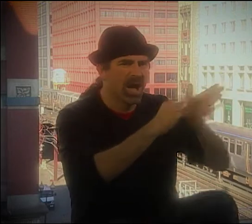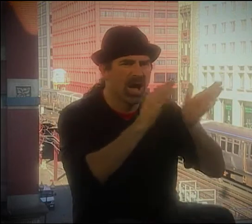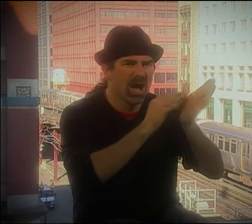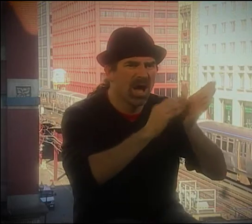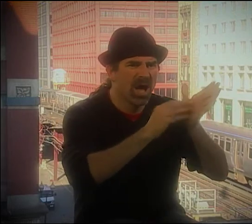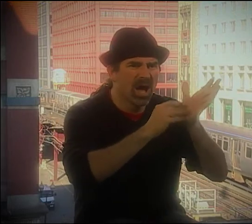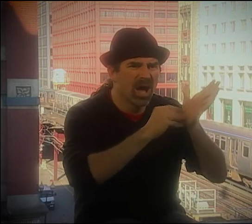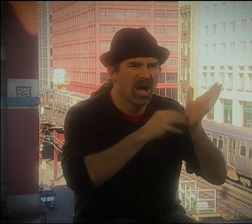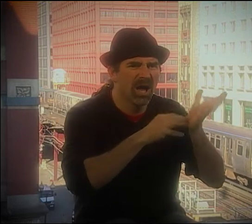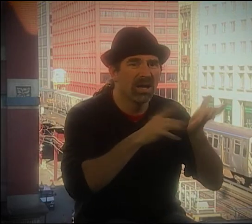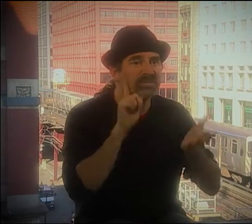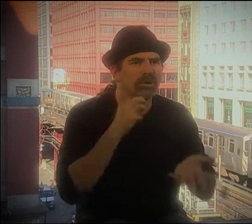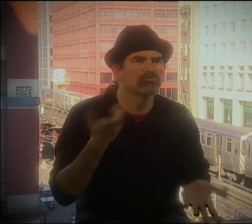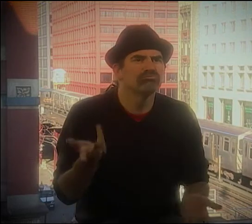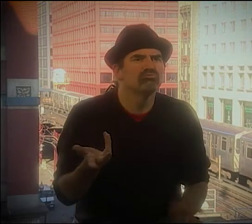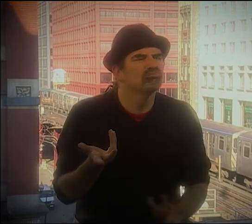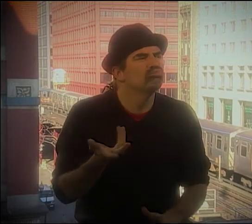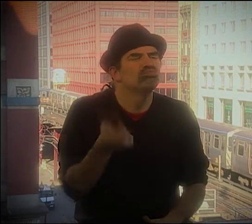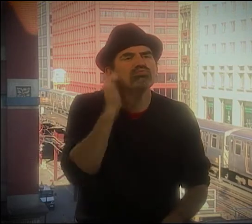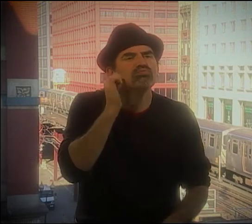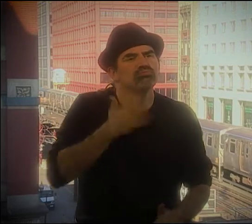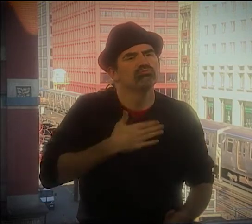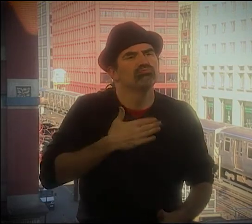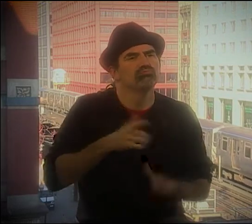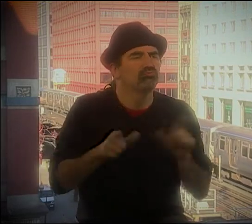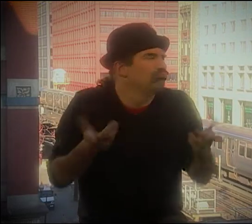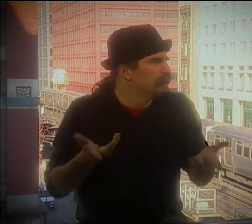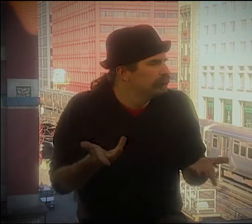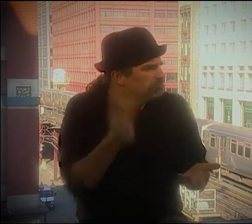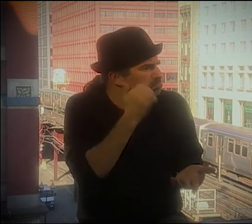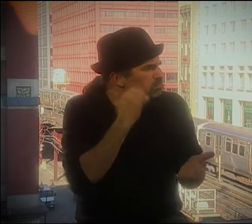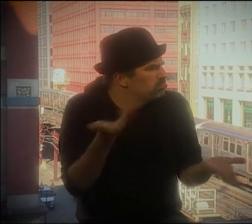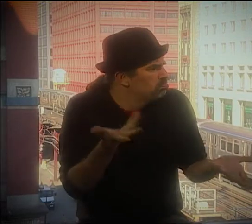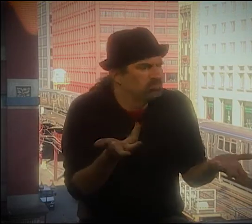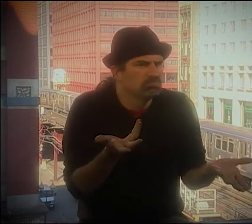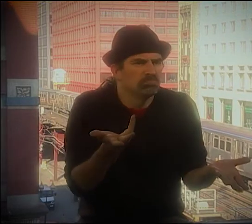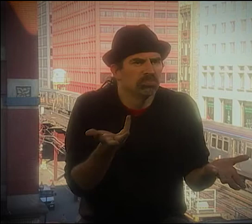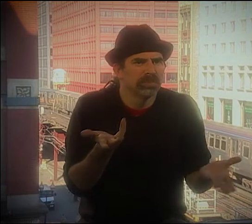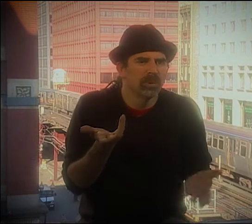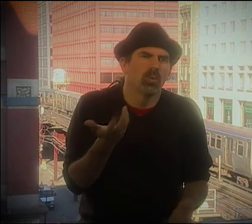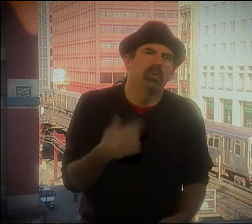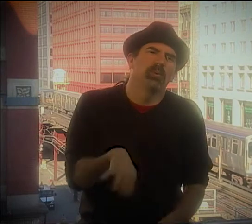AND THEN A LOT OF HEARING PEOPLE GOT REAL EXCITED, AND THEY WANTED TO LEARN MUCH MORE ABOUT IT.